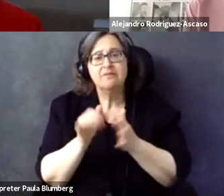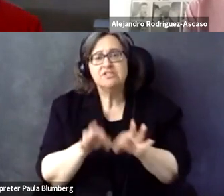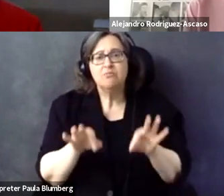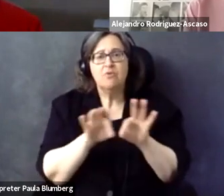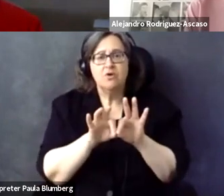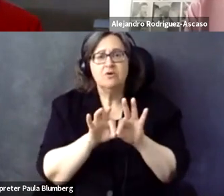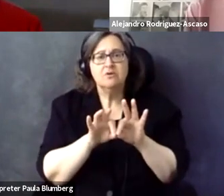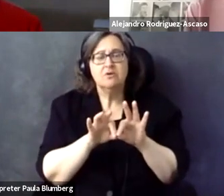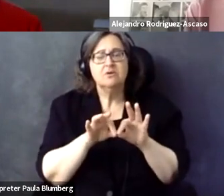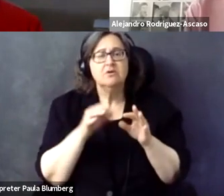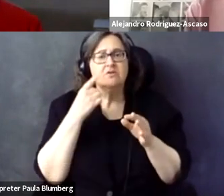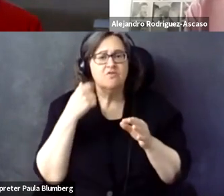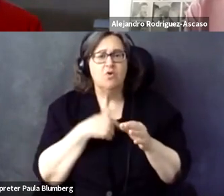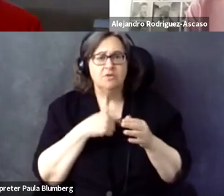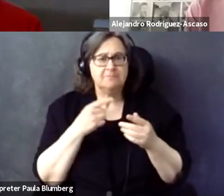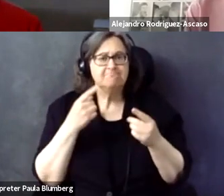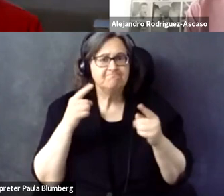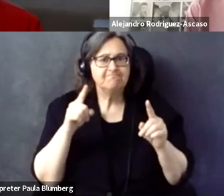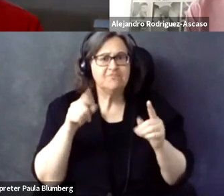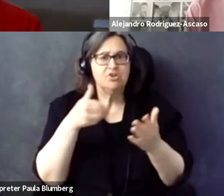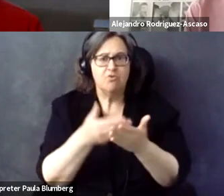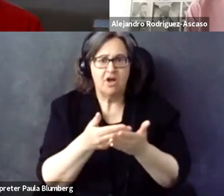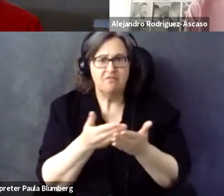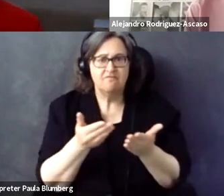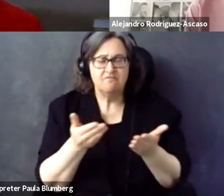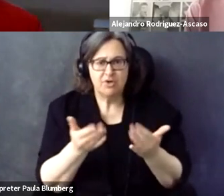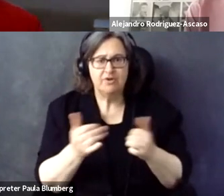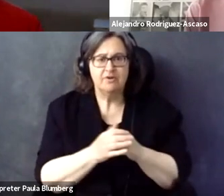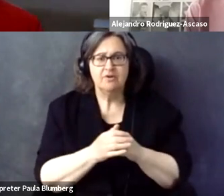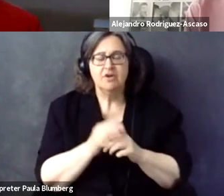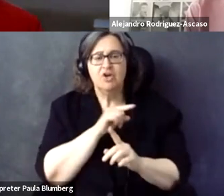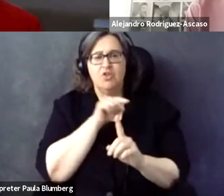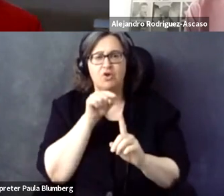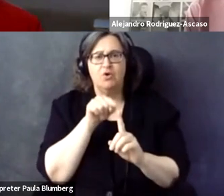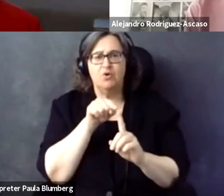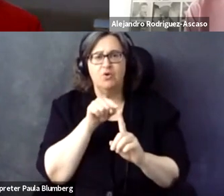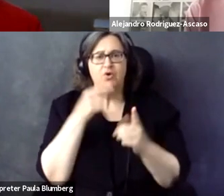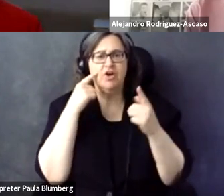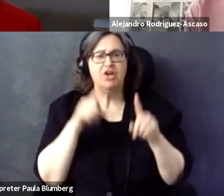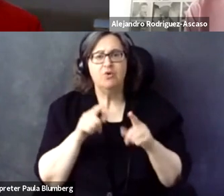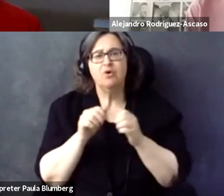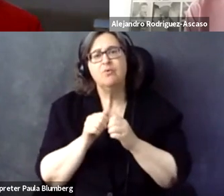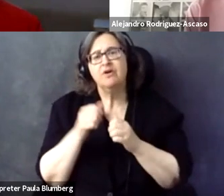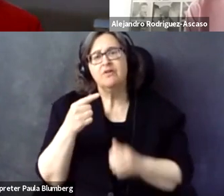at the end. To let's avoid proliferation of standards. I think that's been important in getting us to where we